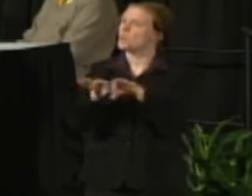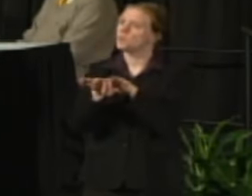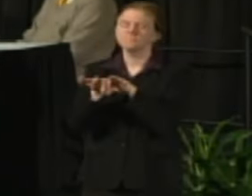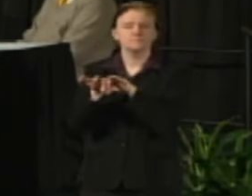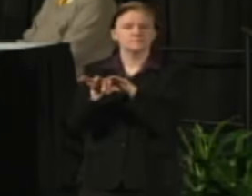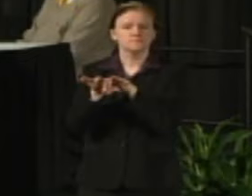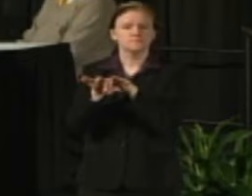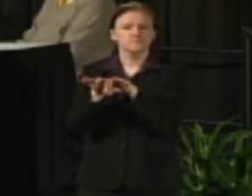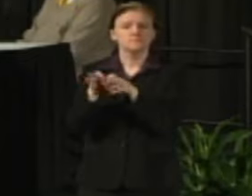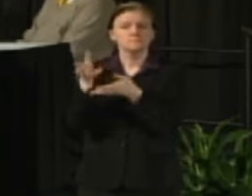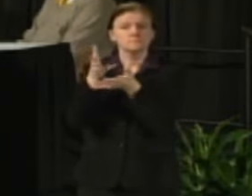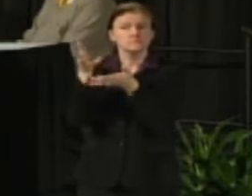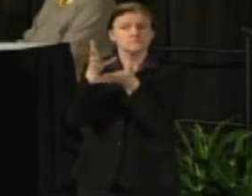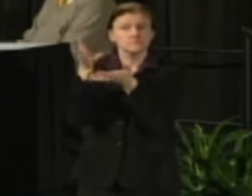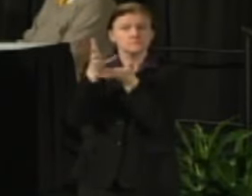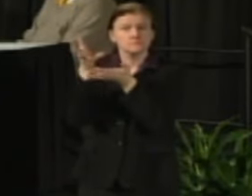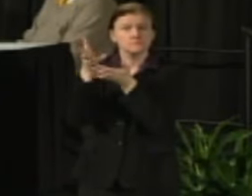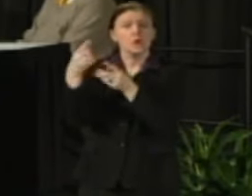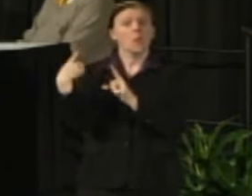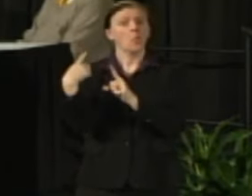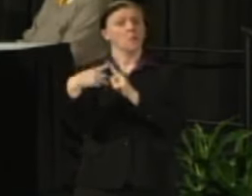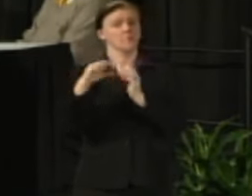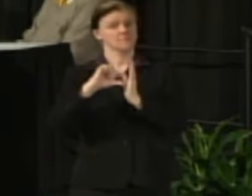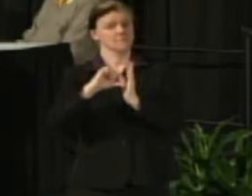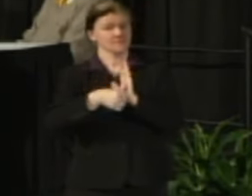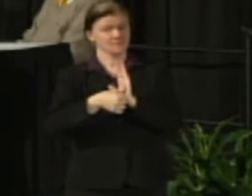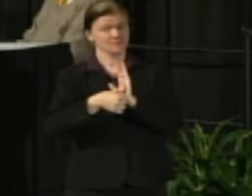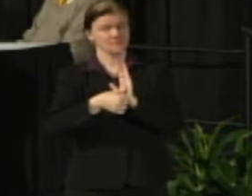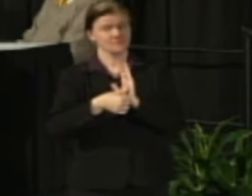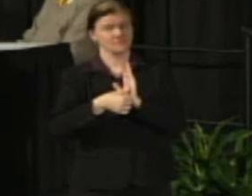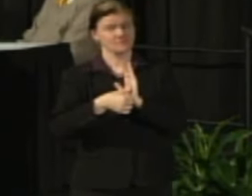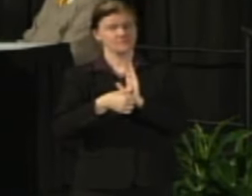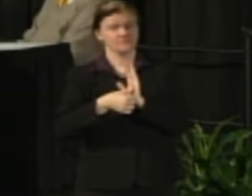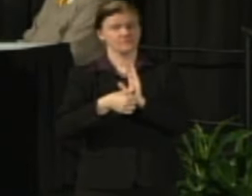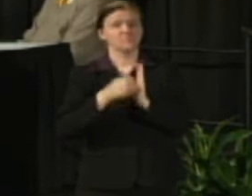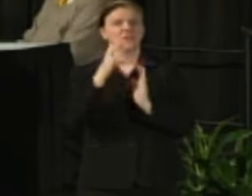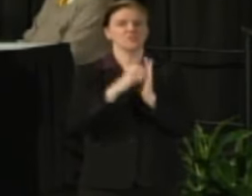We also need to stress the continued support for Chapter 36.